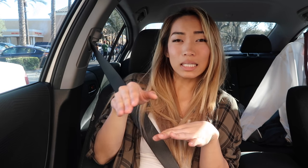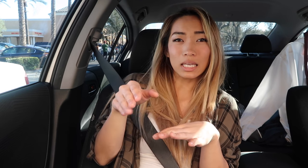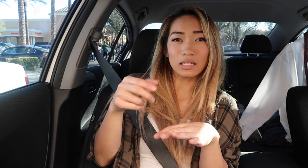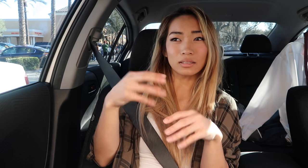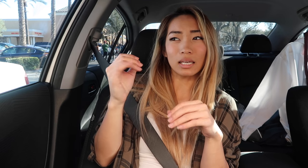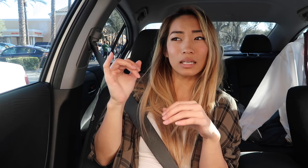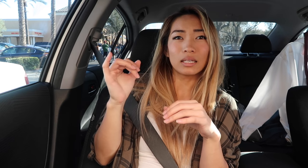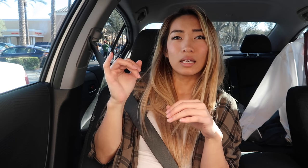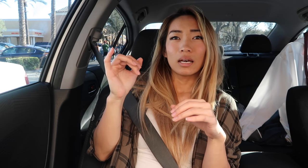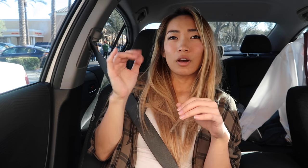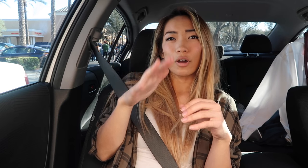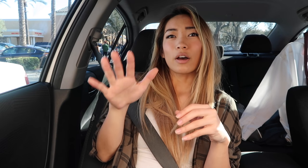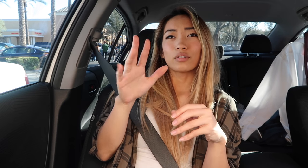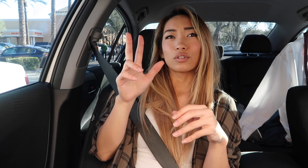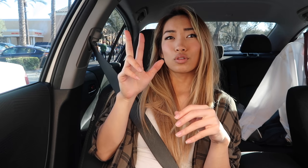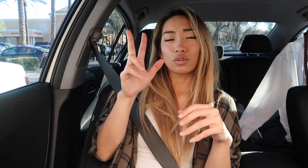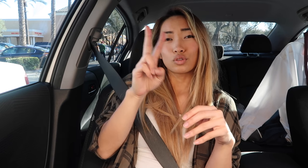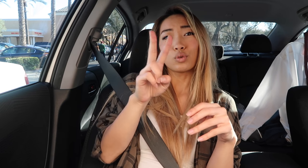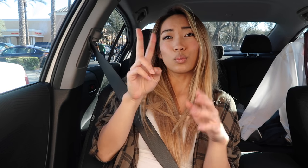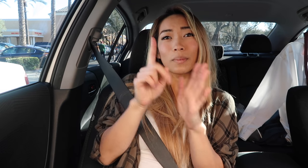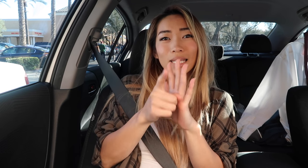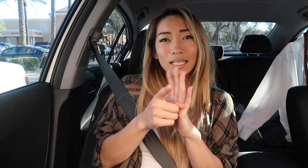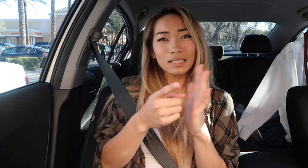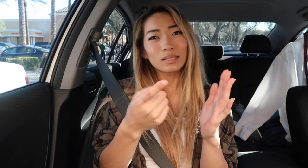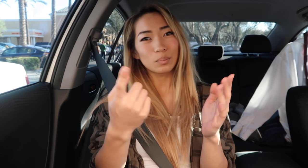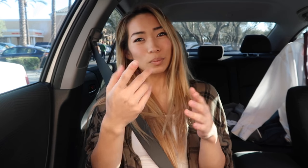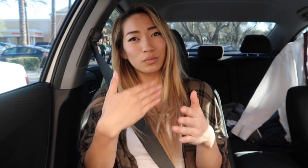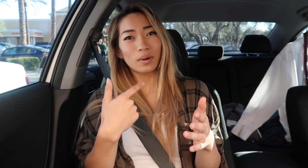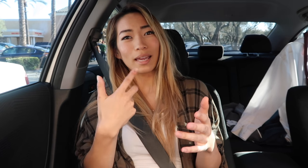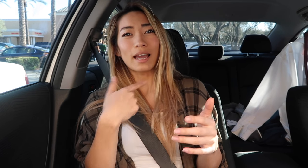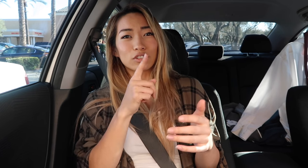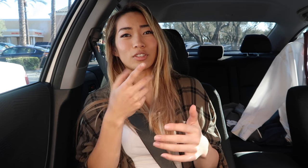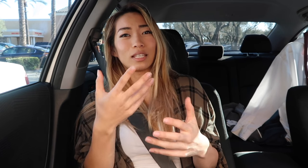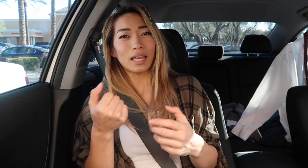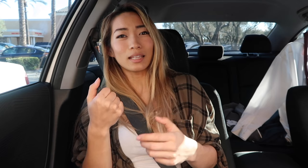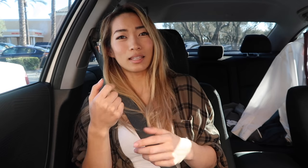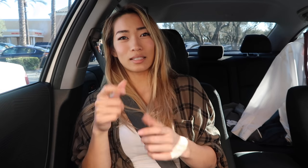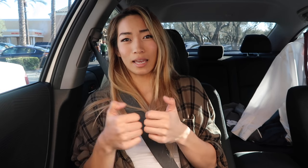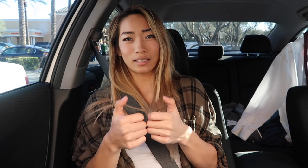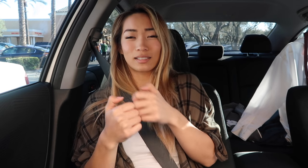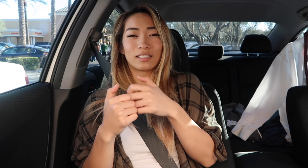Like he'll send it and it'll take around two minutes before I actually get the text